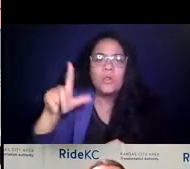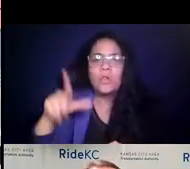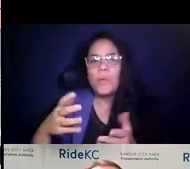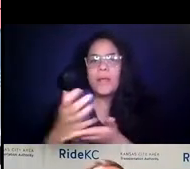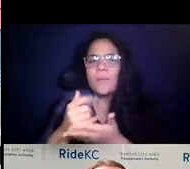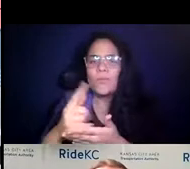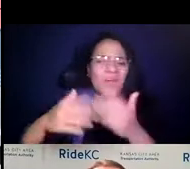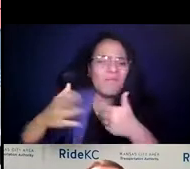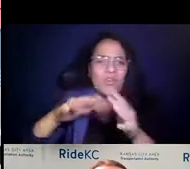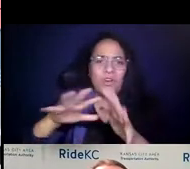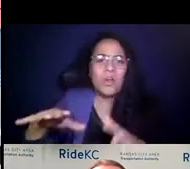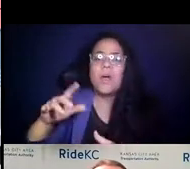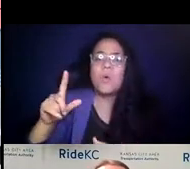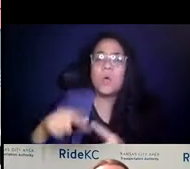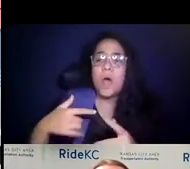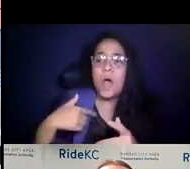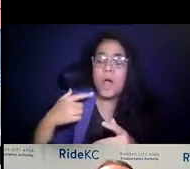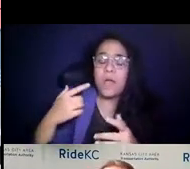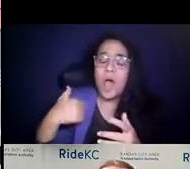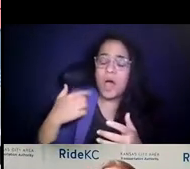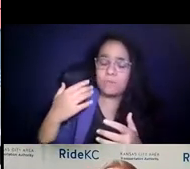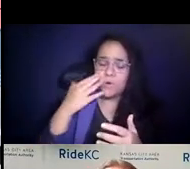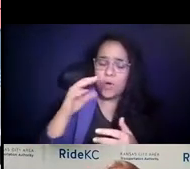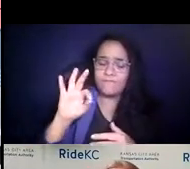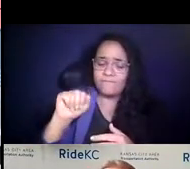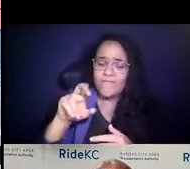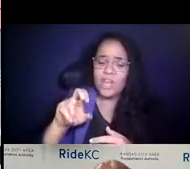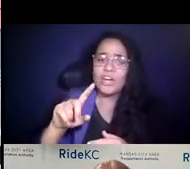15:00:07 As far as I'm concerned, a fare is a regressive tax on them, okay?